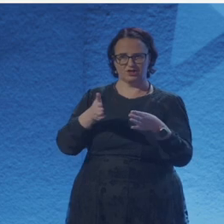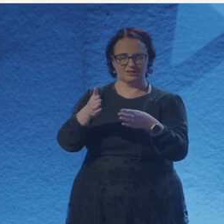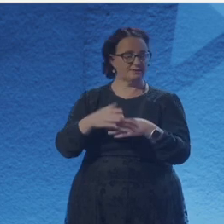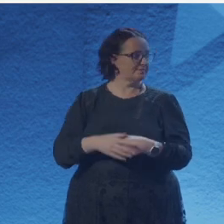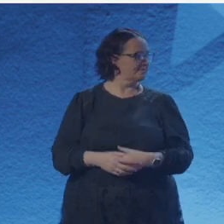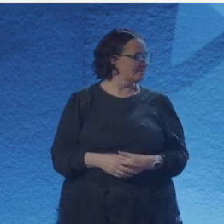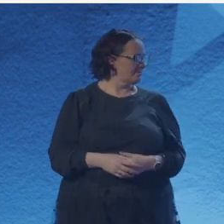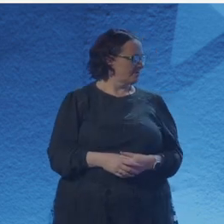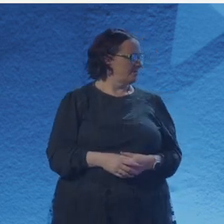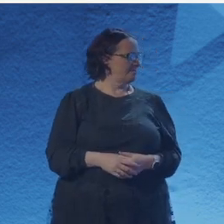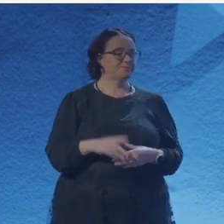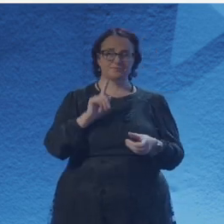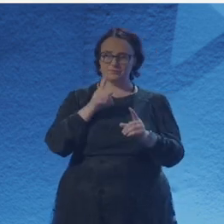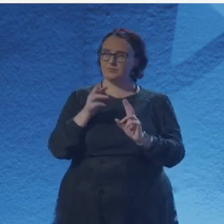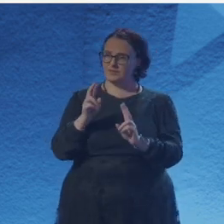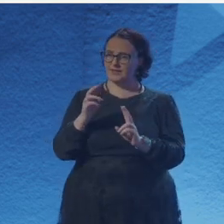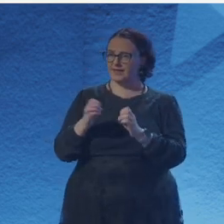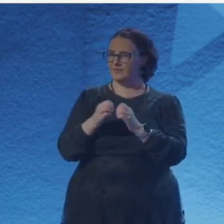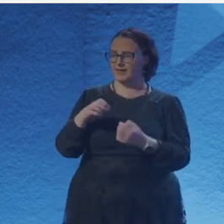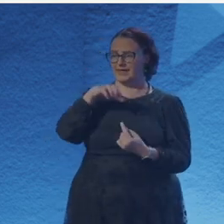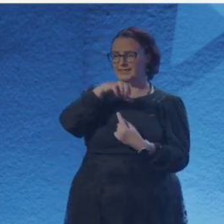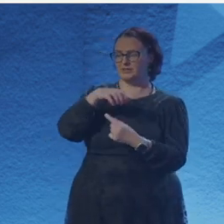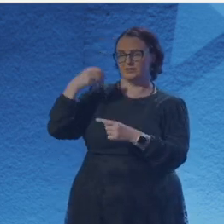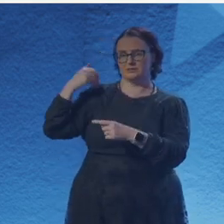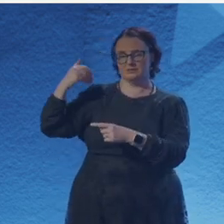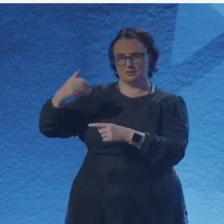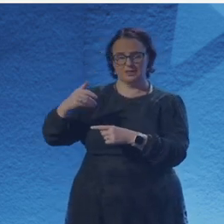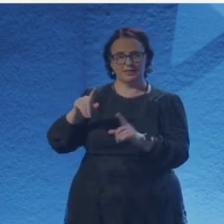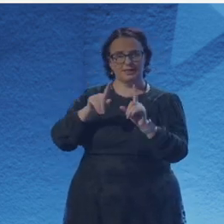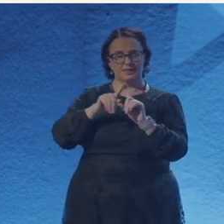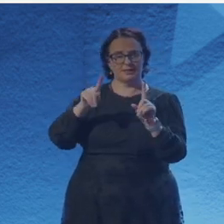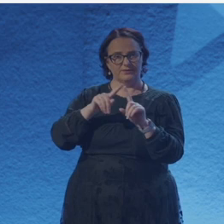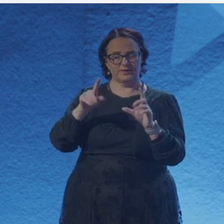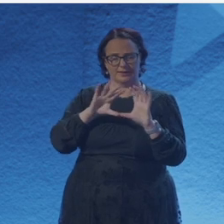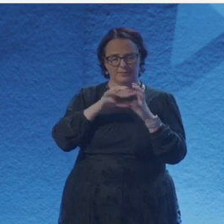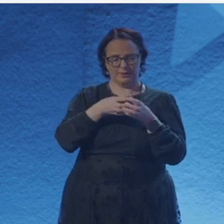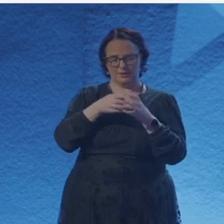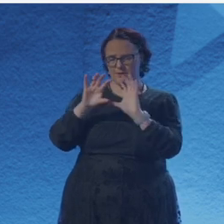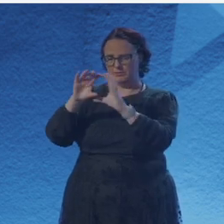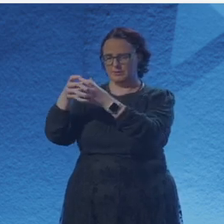there's a lot of barriers that you were working against, but that also has